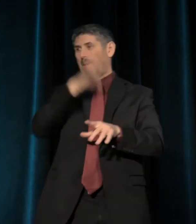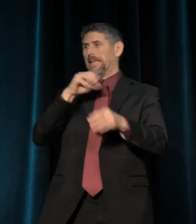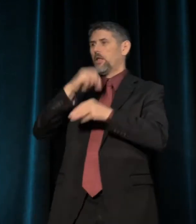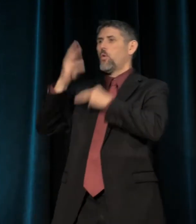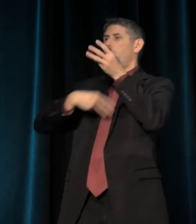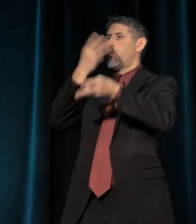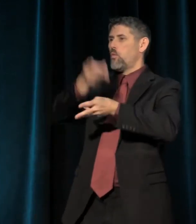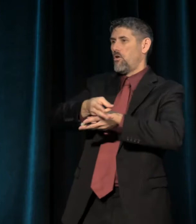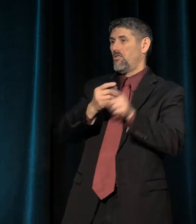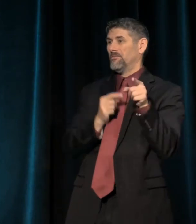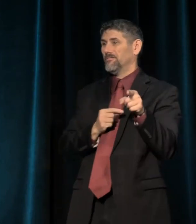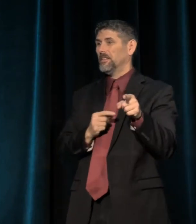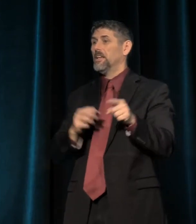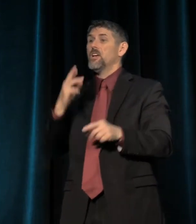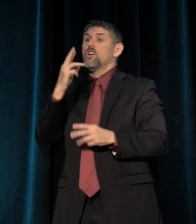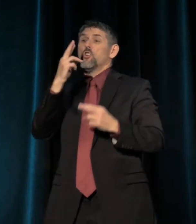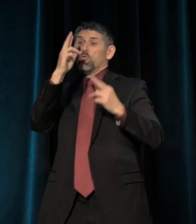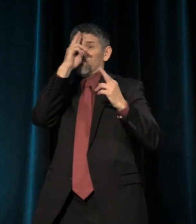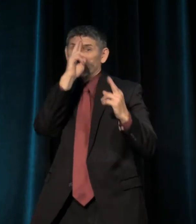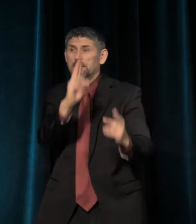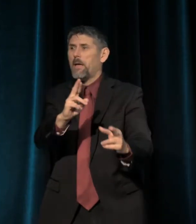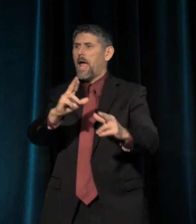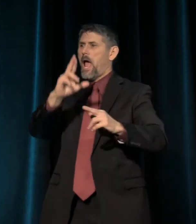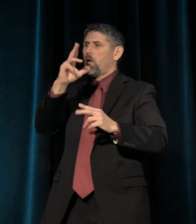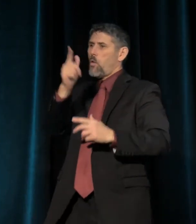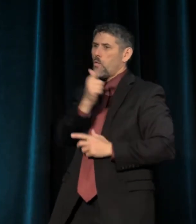Respect and loyalty, and trust and generosity